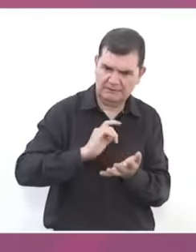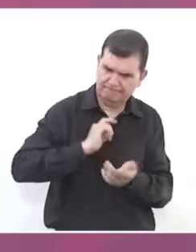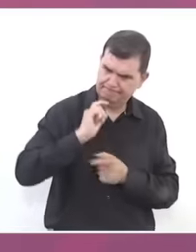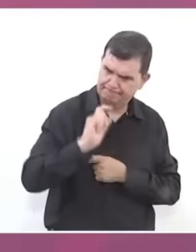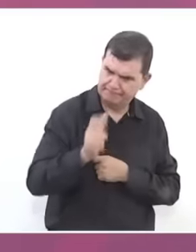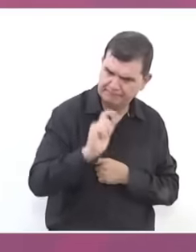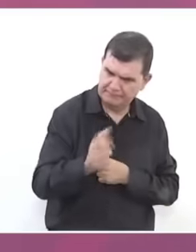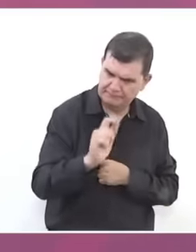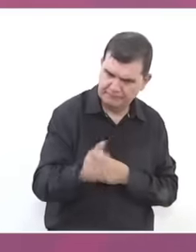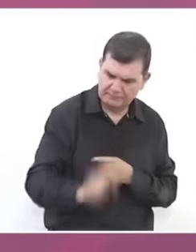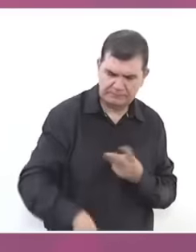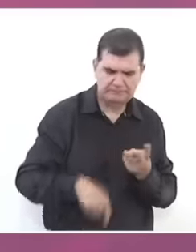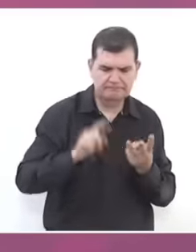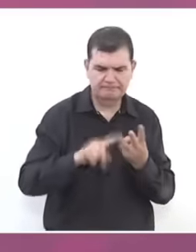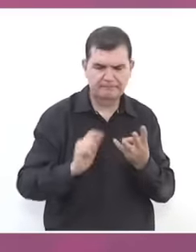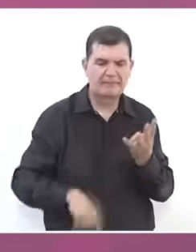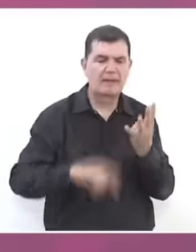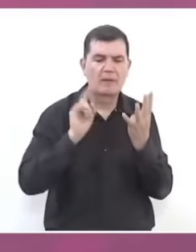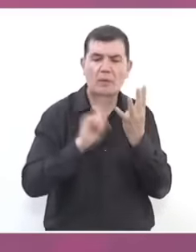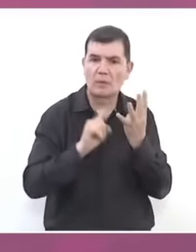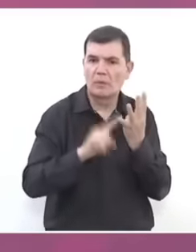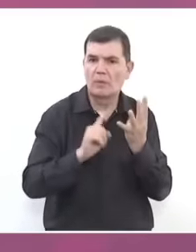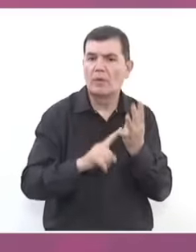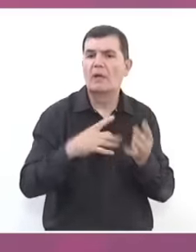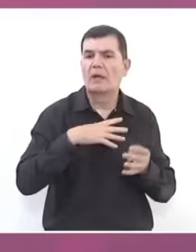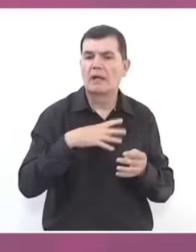We are going to continue with the program sowing